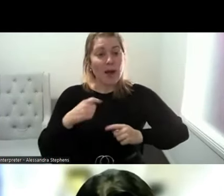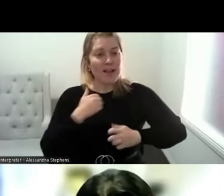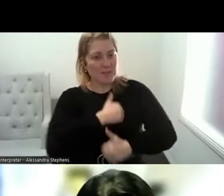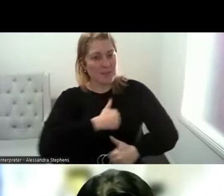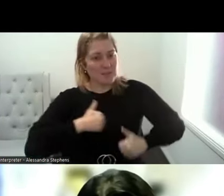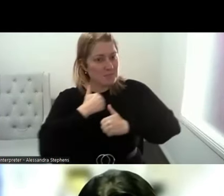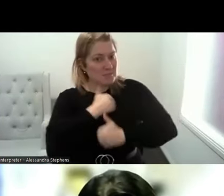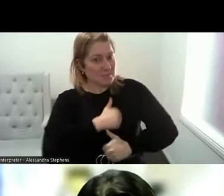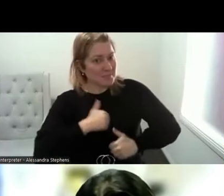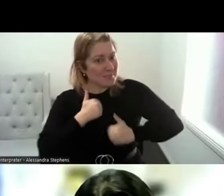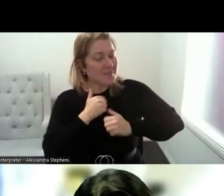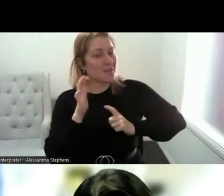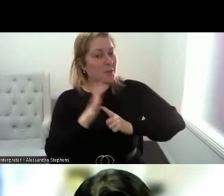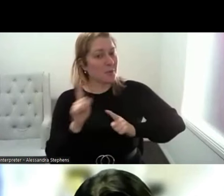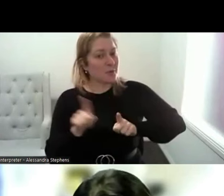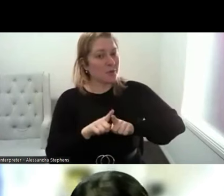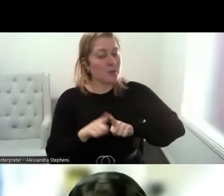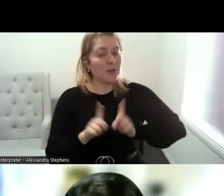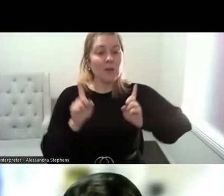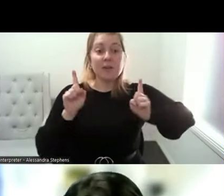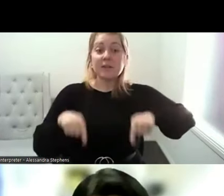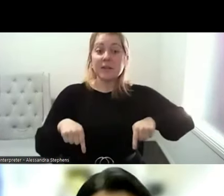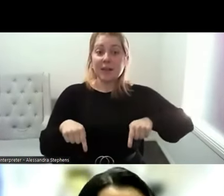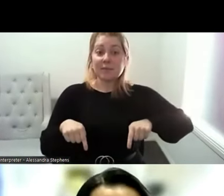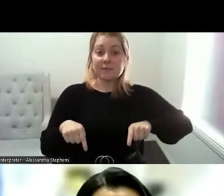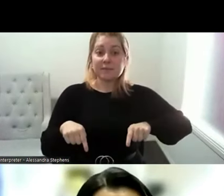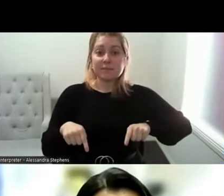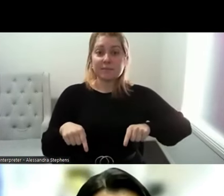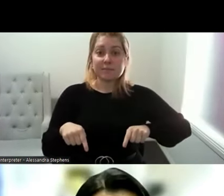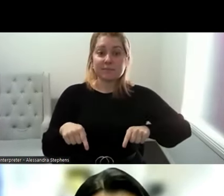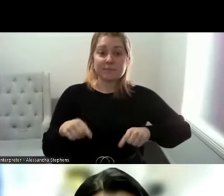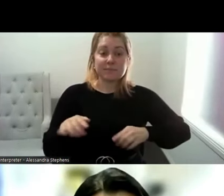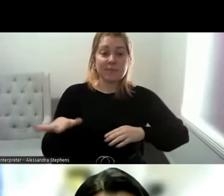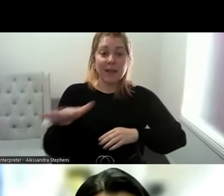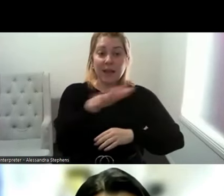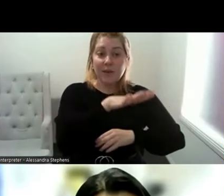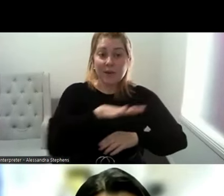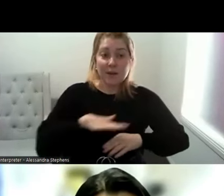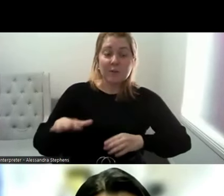So to get us into the space, everybody in the room, including those that we can't see.